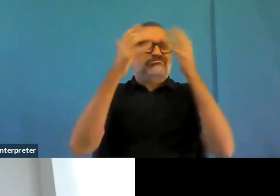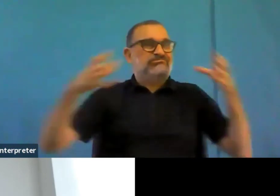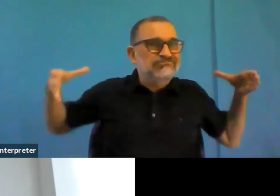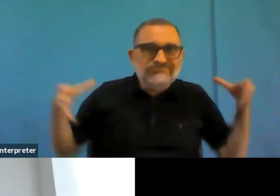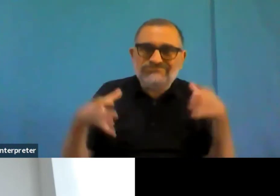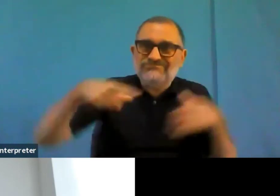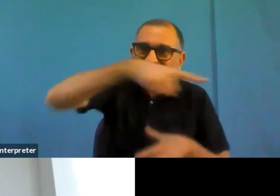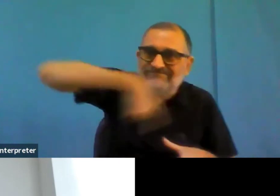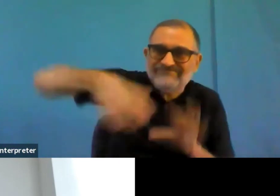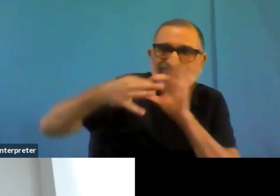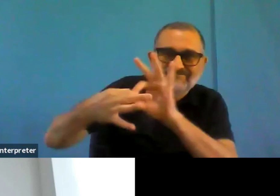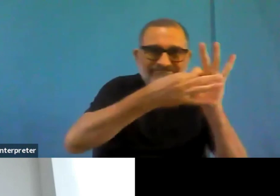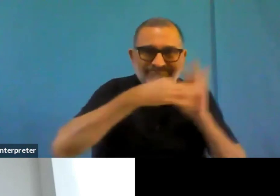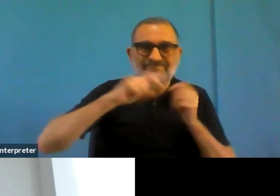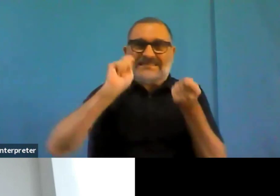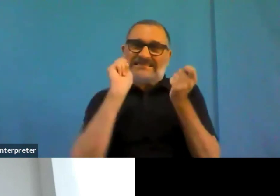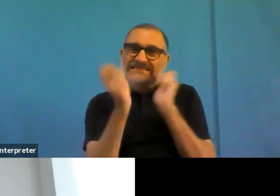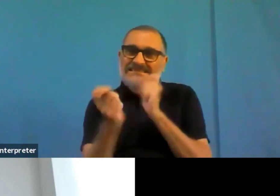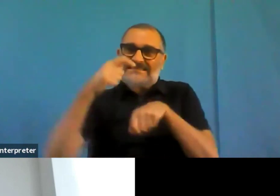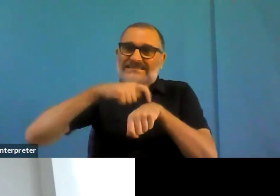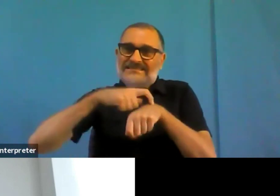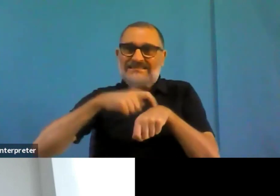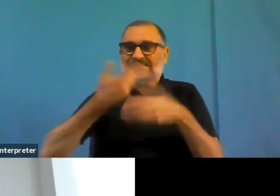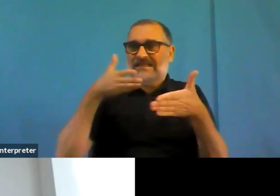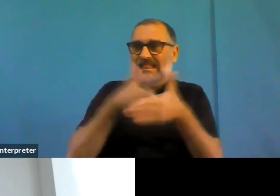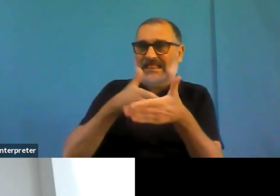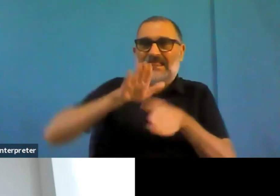If you want to know more and follow the IWC EU initiative.